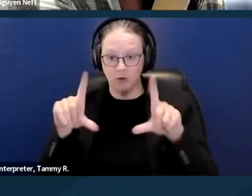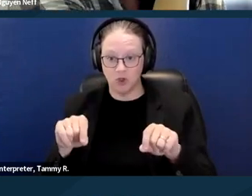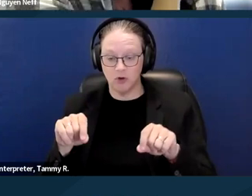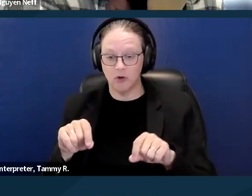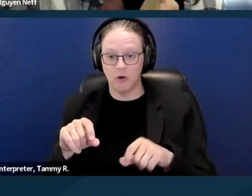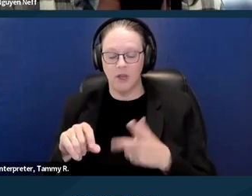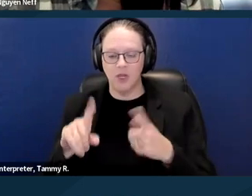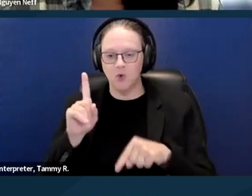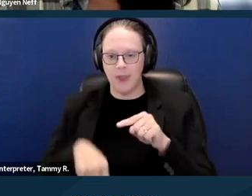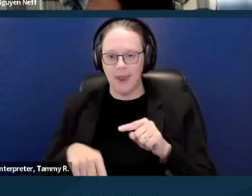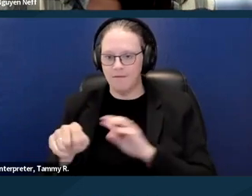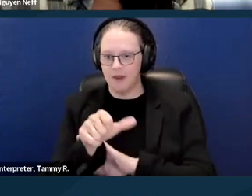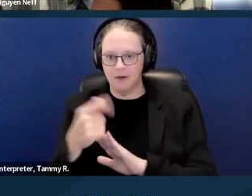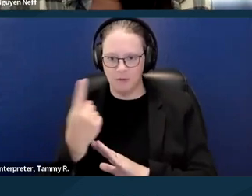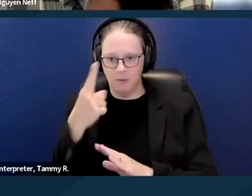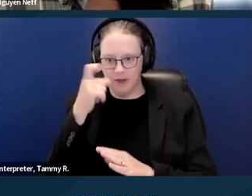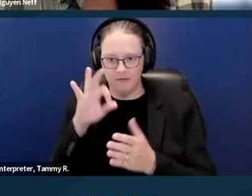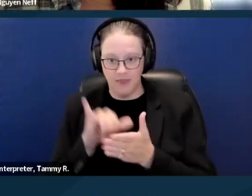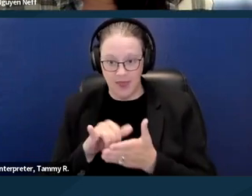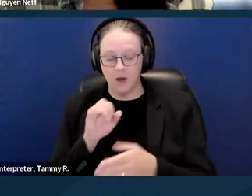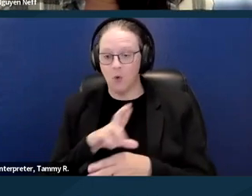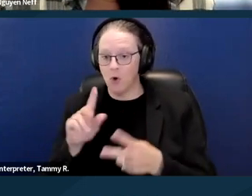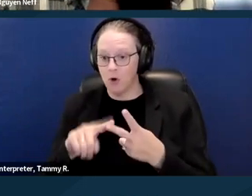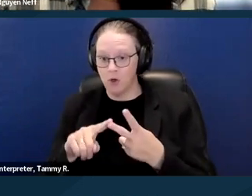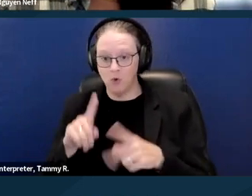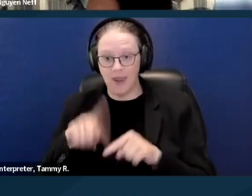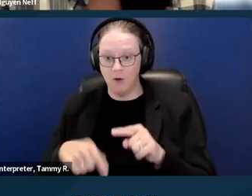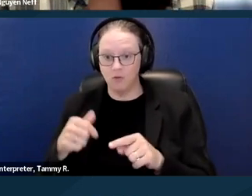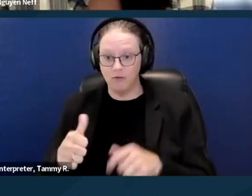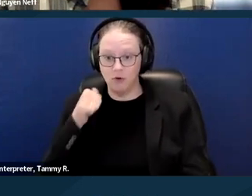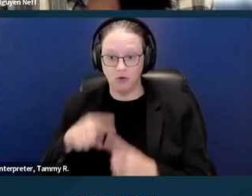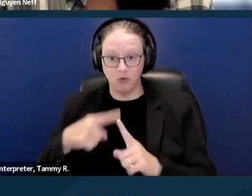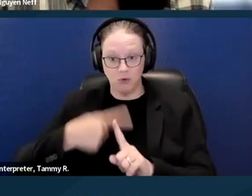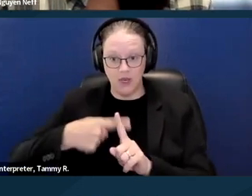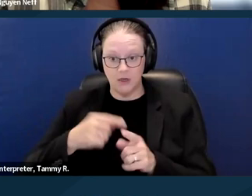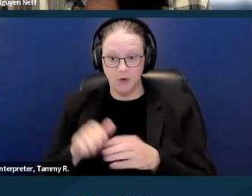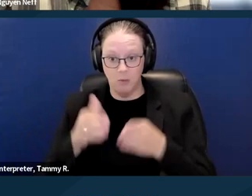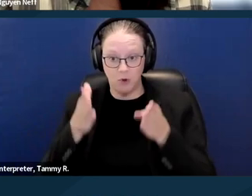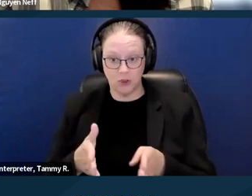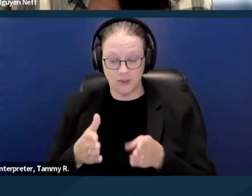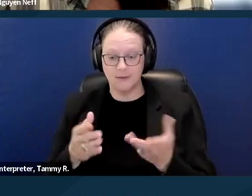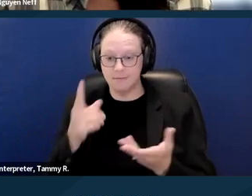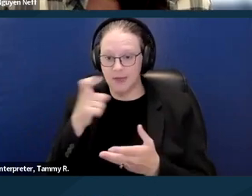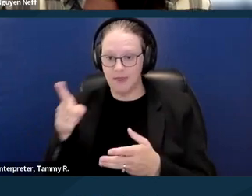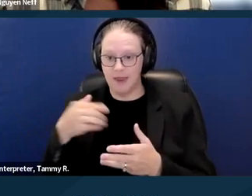I include that in there because section eight, I think it some localities prioritize section eight vouchers